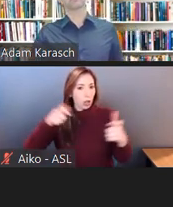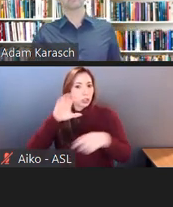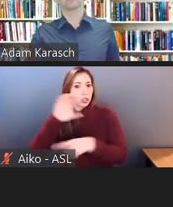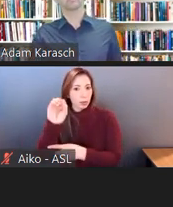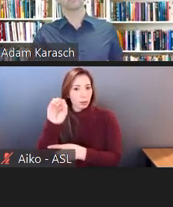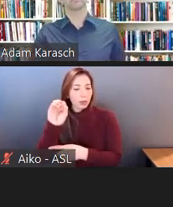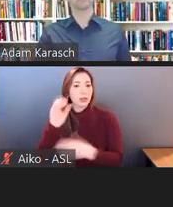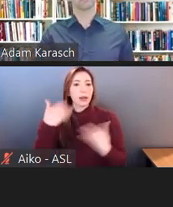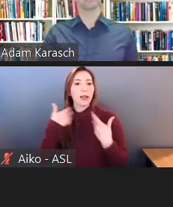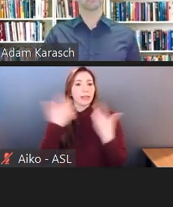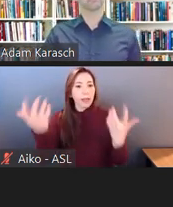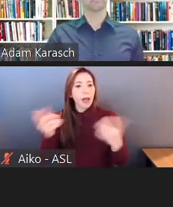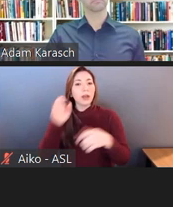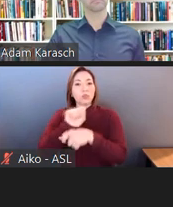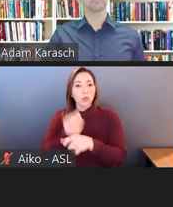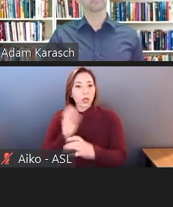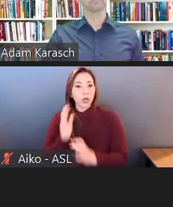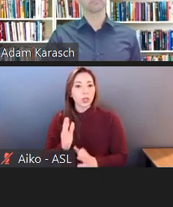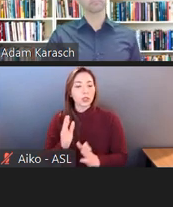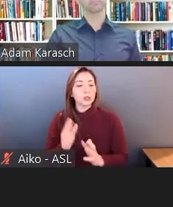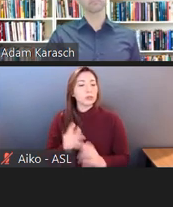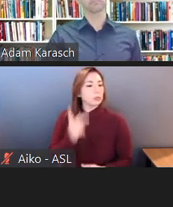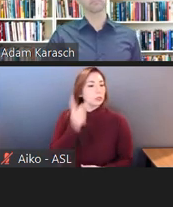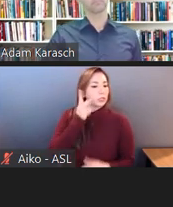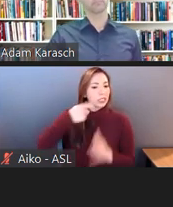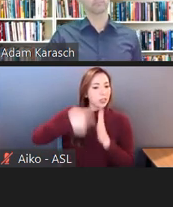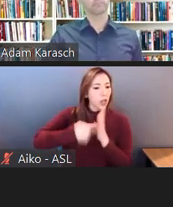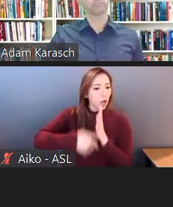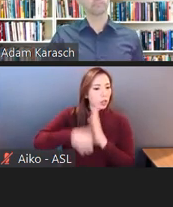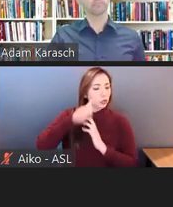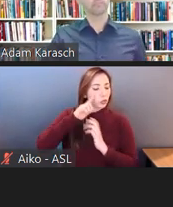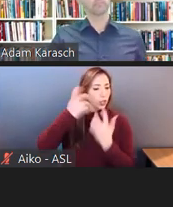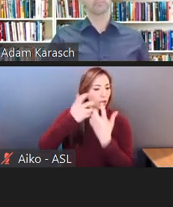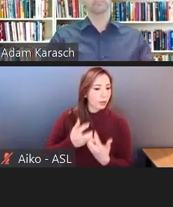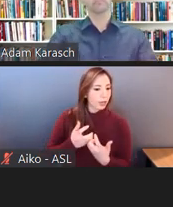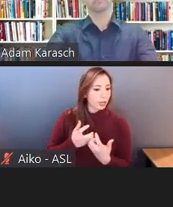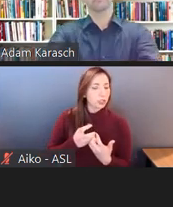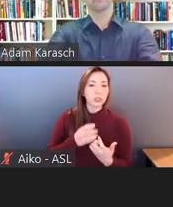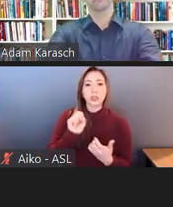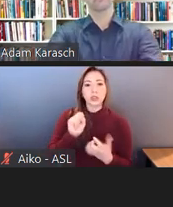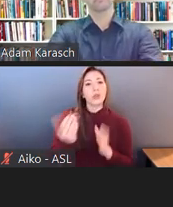the judge determined that even though IBM had 440,000